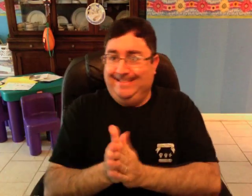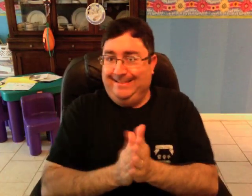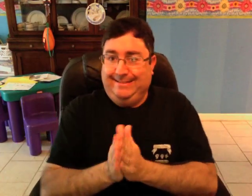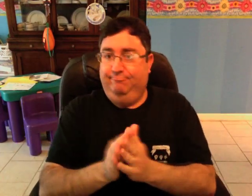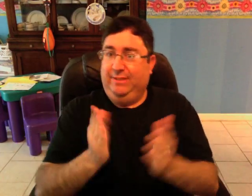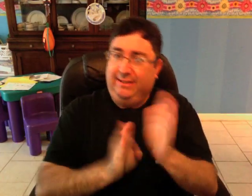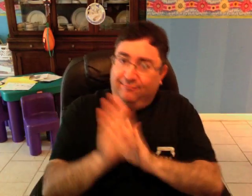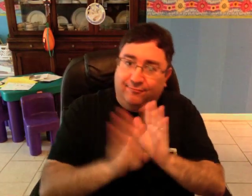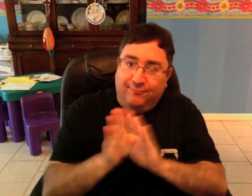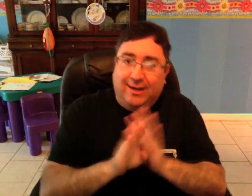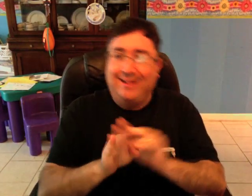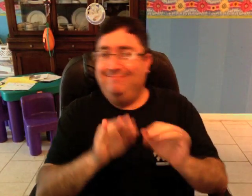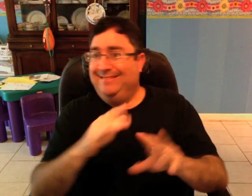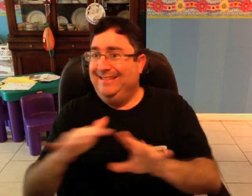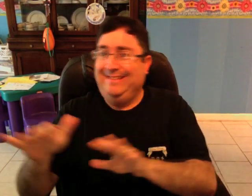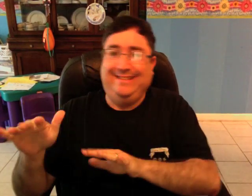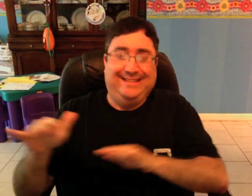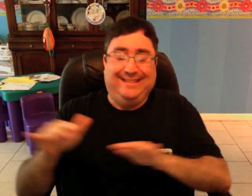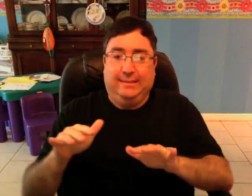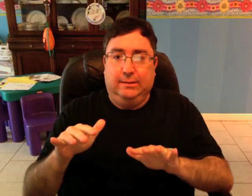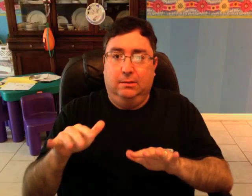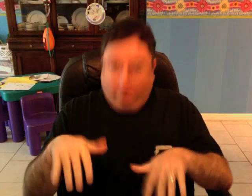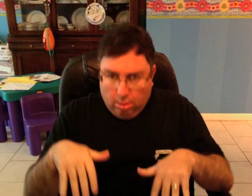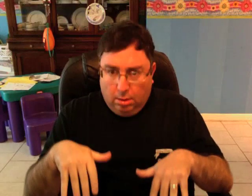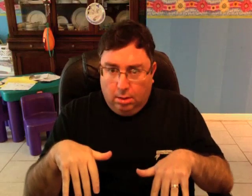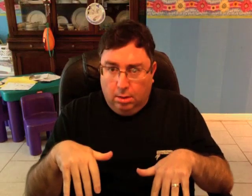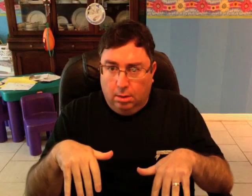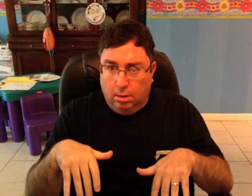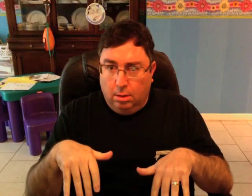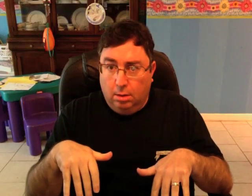were astounded to find that after they'd spent money on research and development,